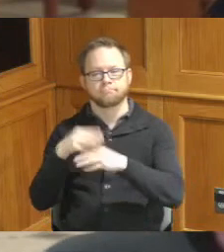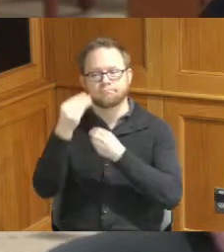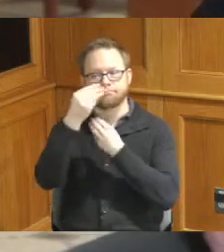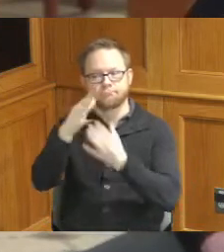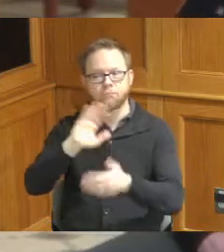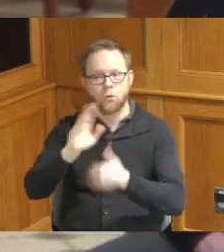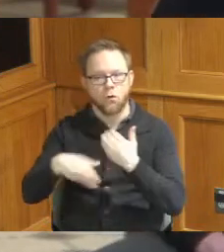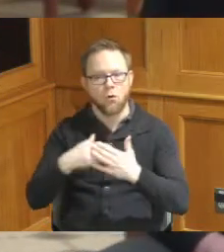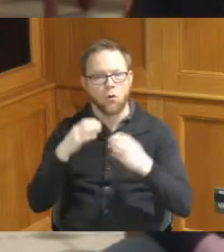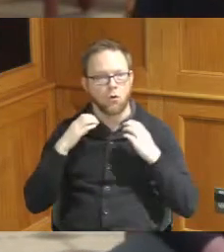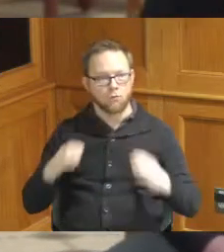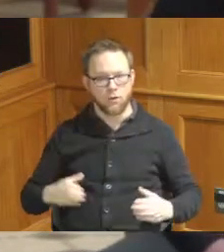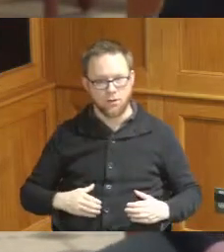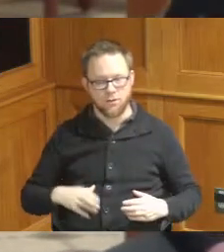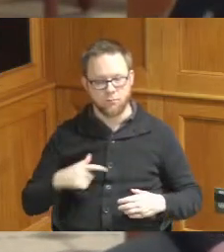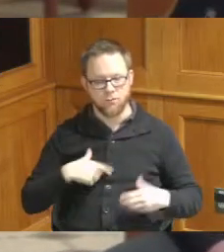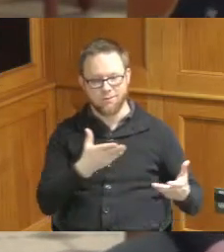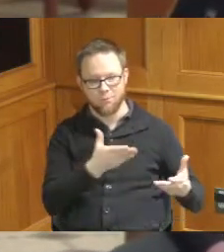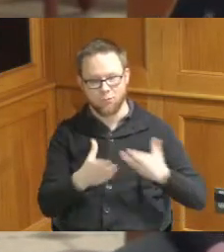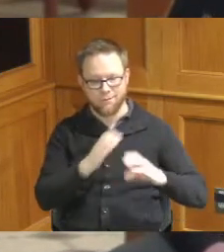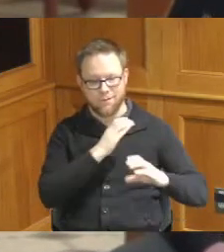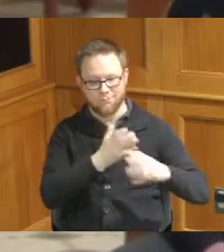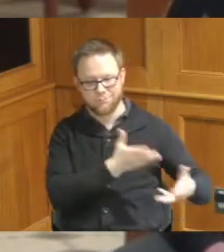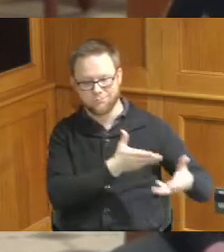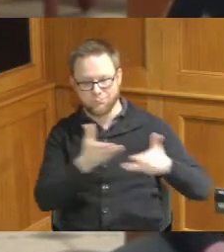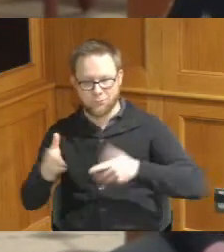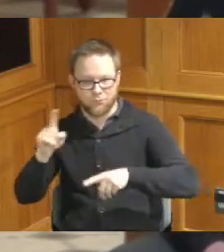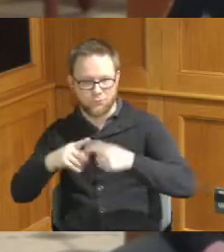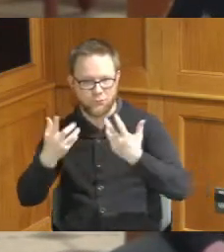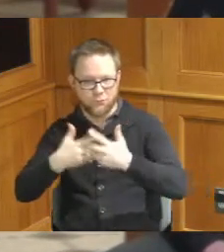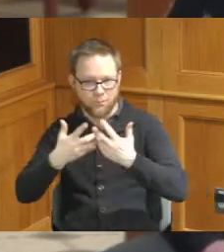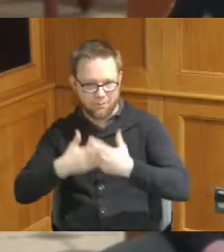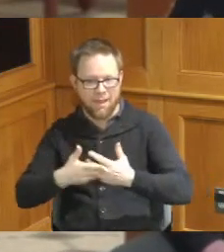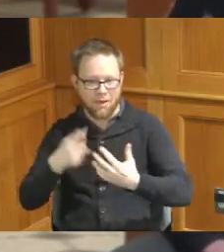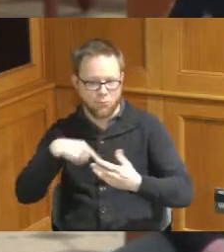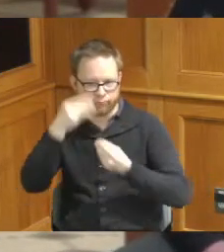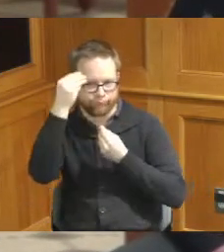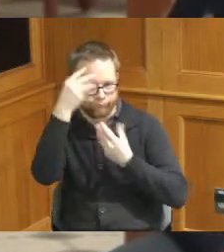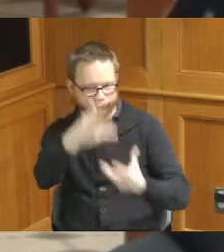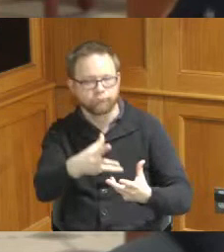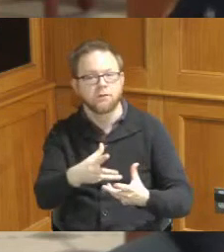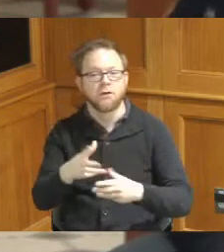Hall to the plant so we notified the haulers we notified our industrial customers that we